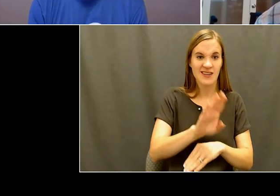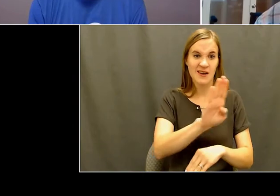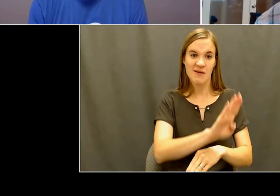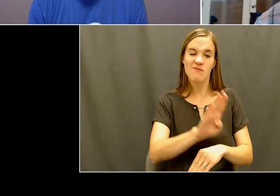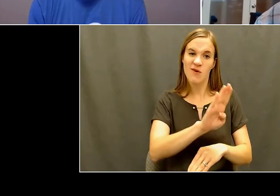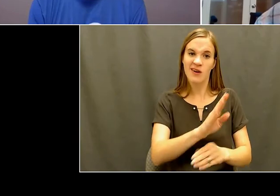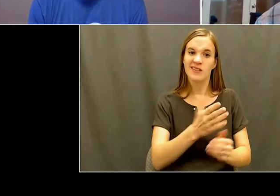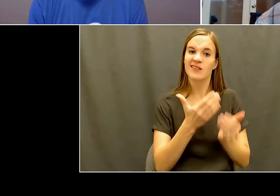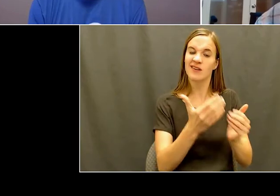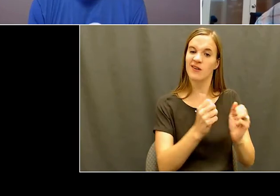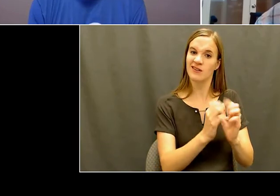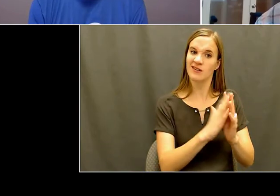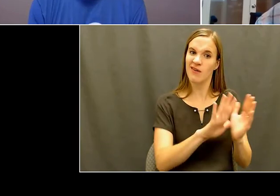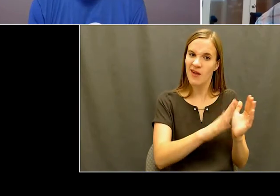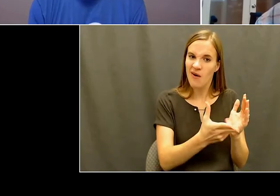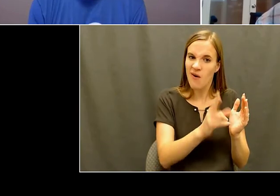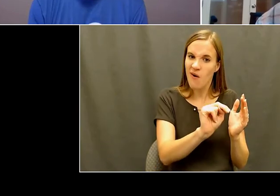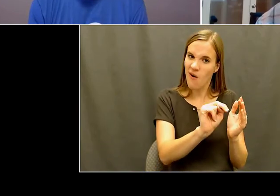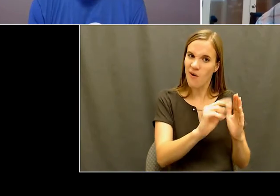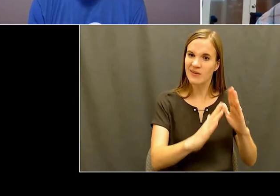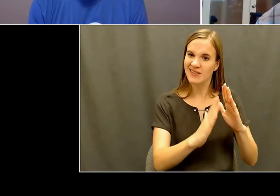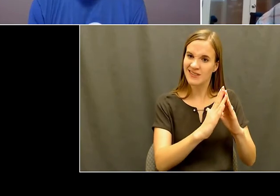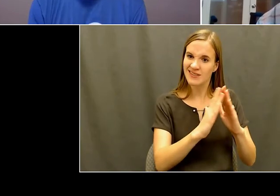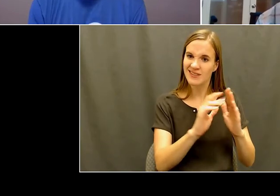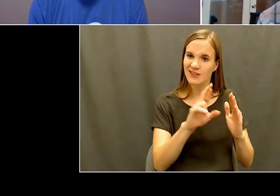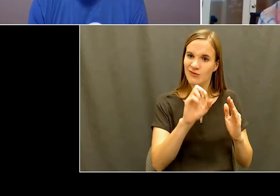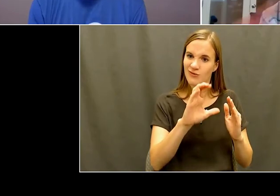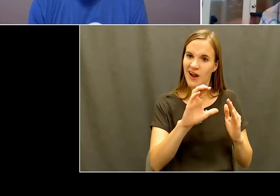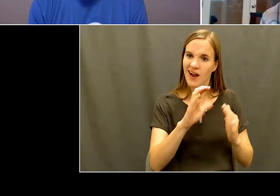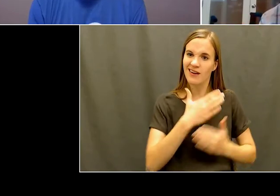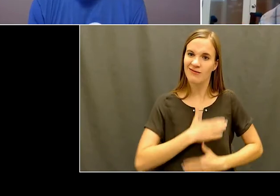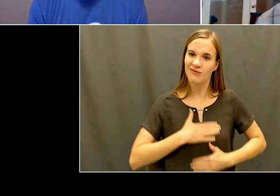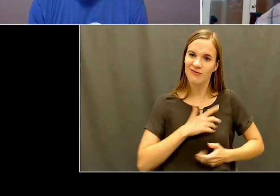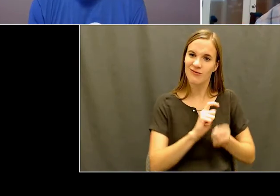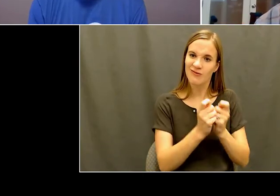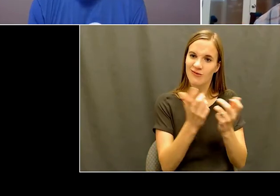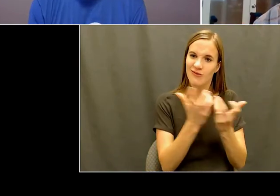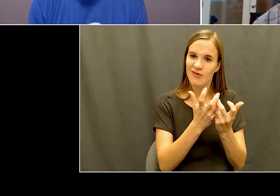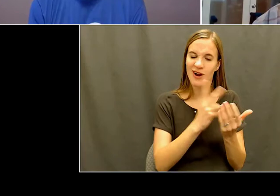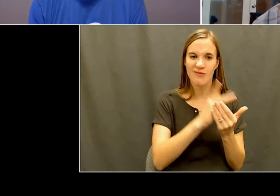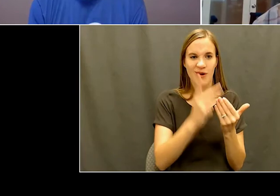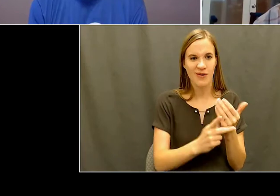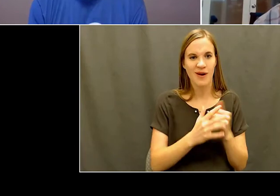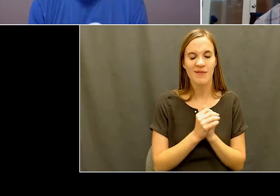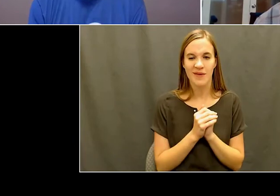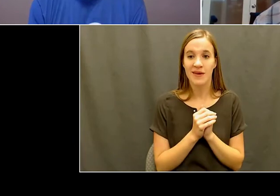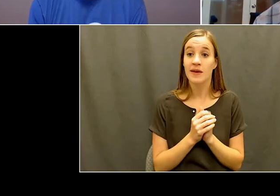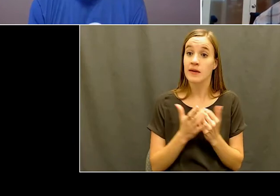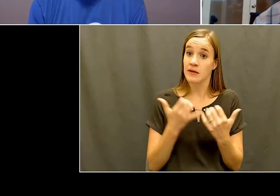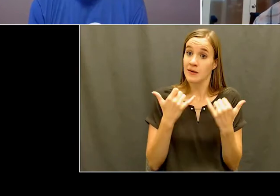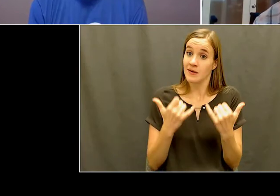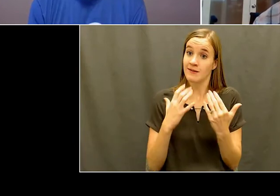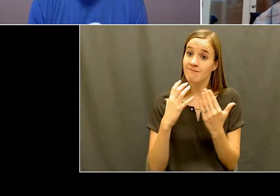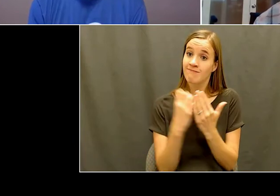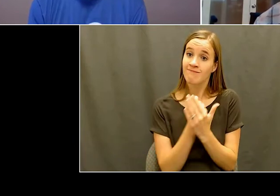adaptive rec program and, and all of the lives that have been impacted by that. And so we wanted to take a little bit